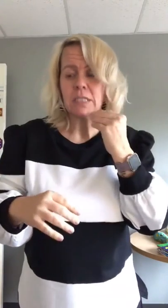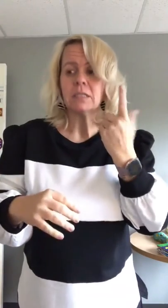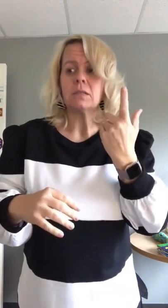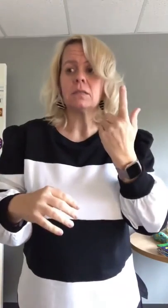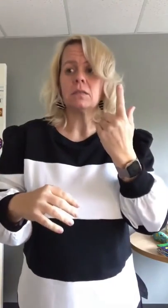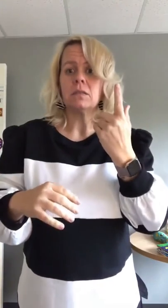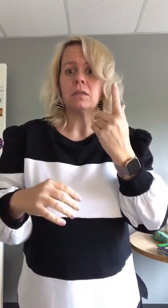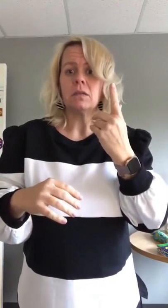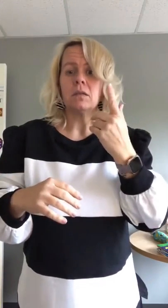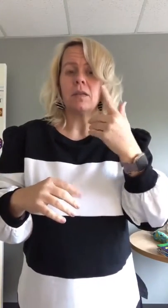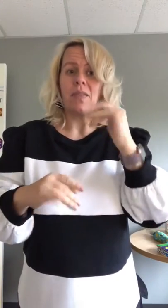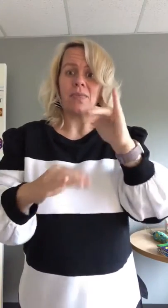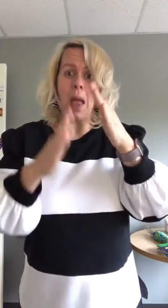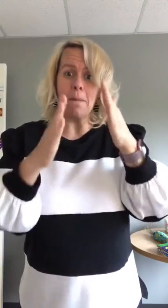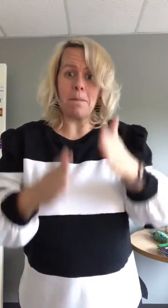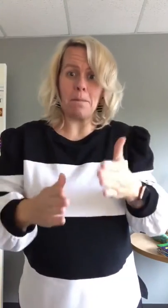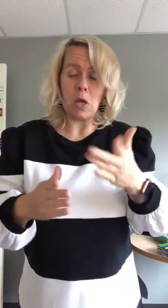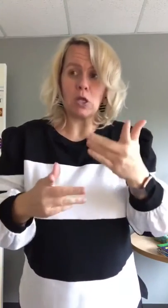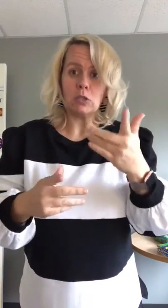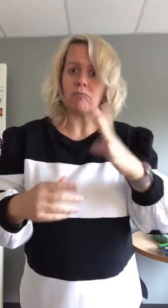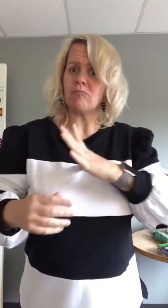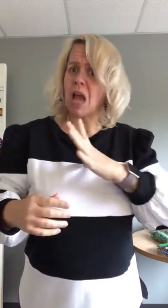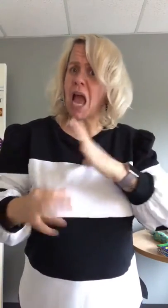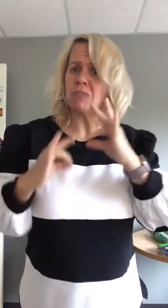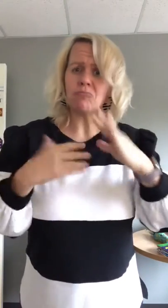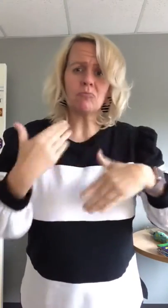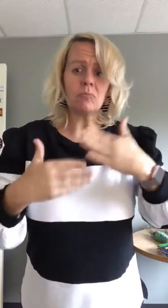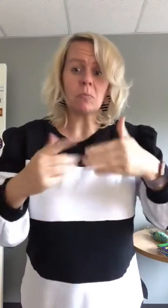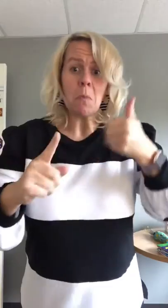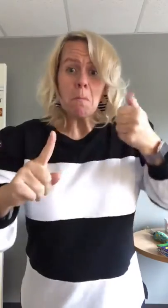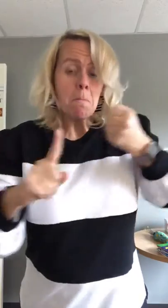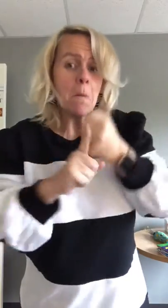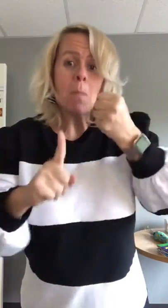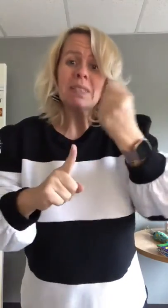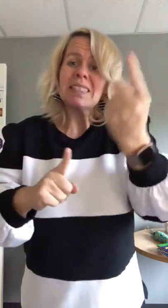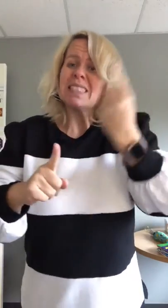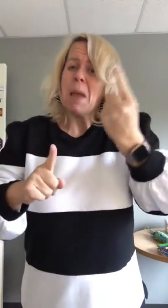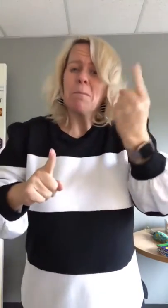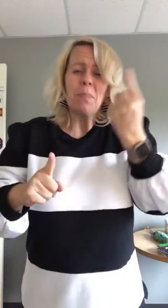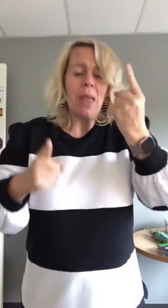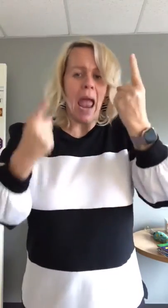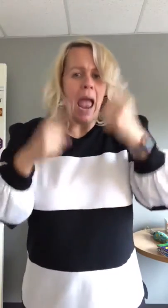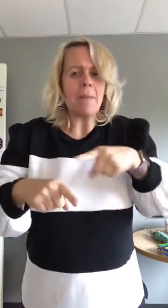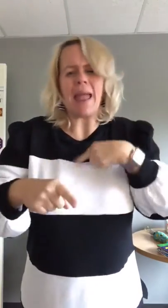The person was doing fine until something unexpectedly has happened.